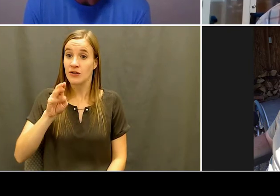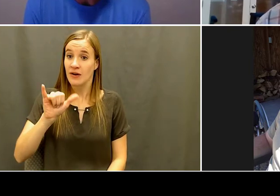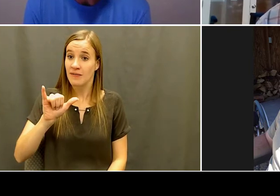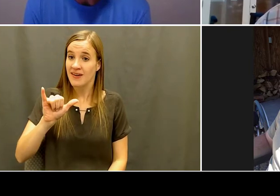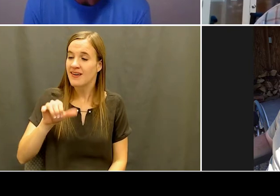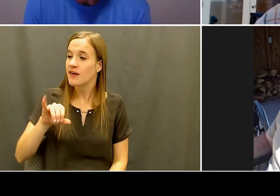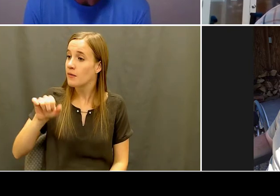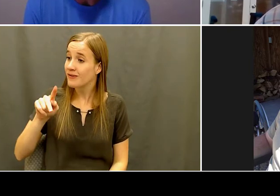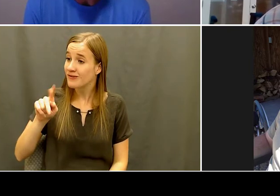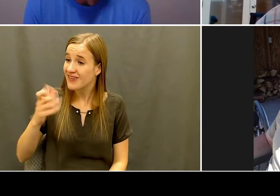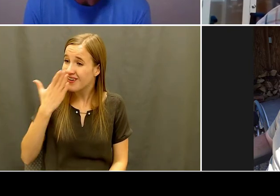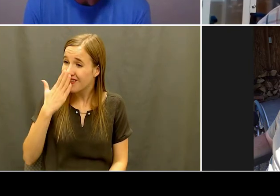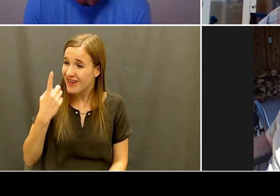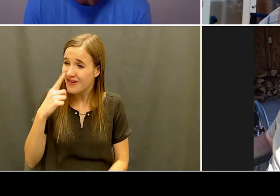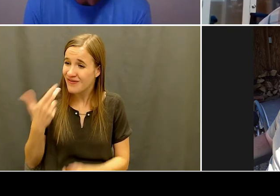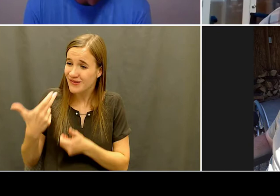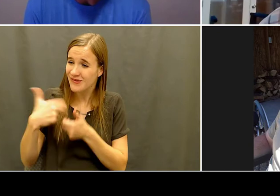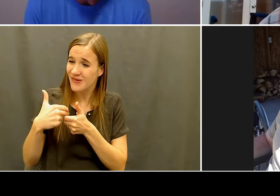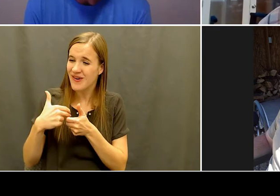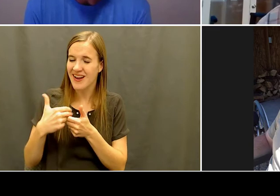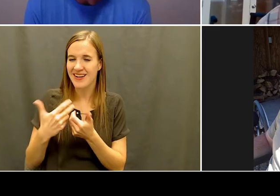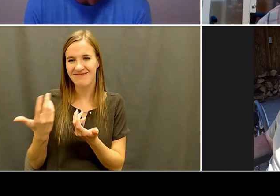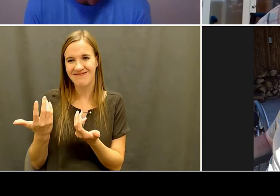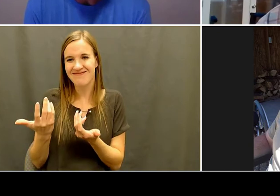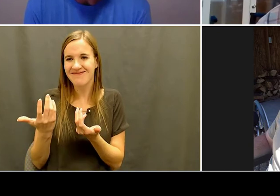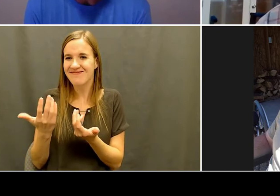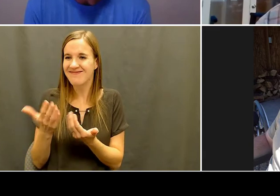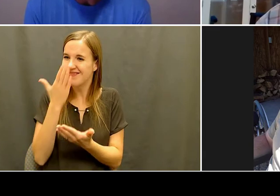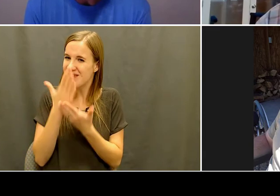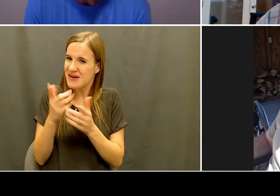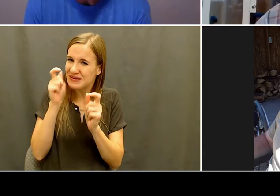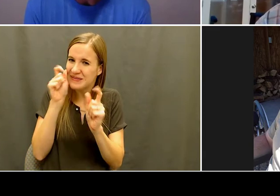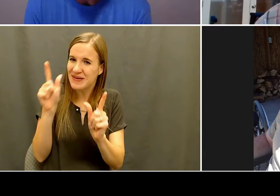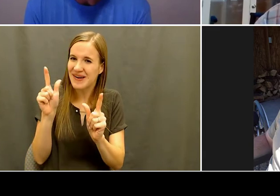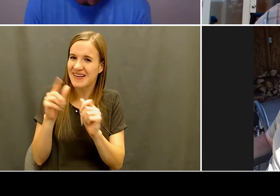perspective of one of the participants in the original eight which is amazing.